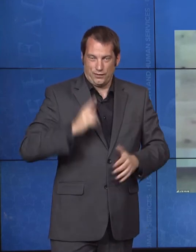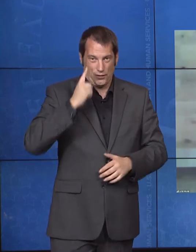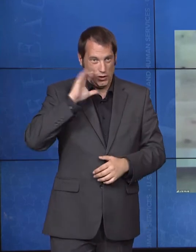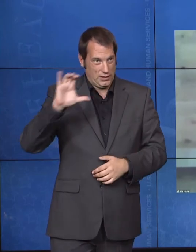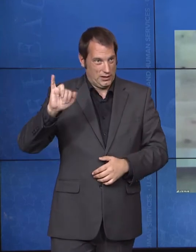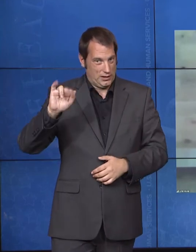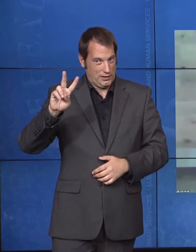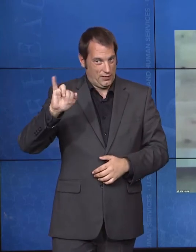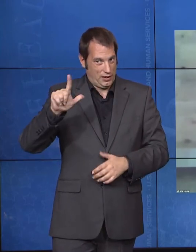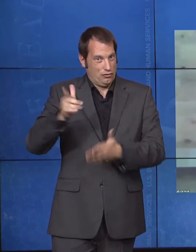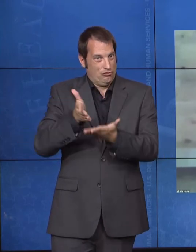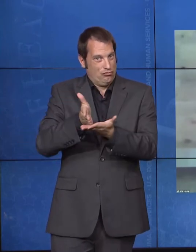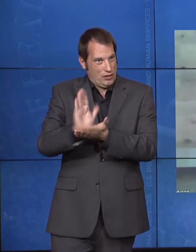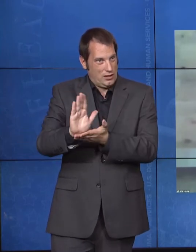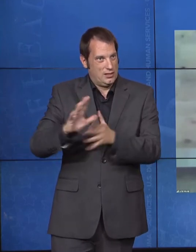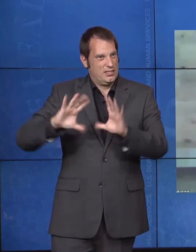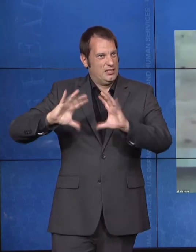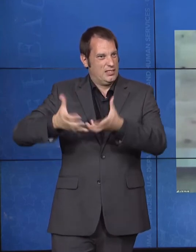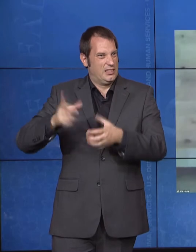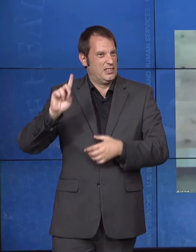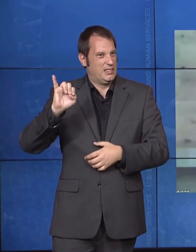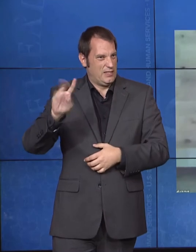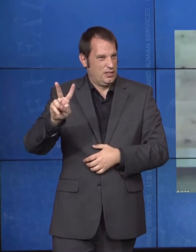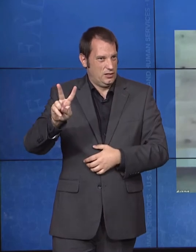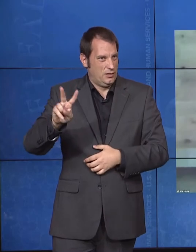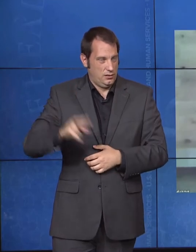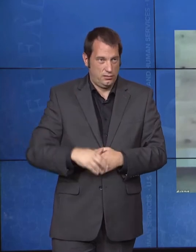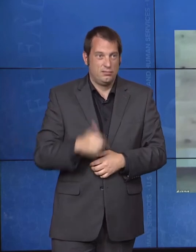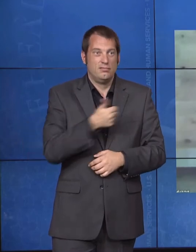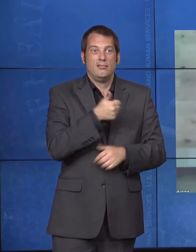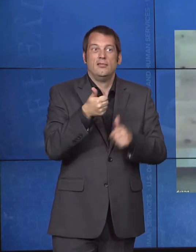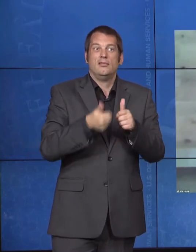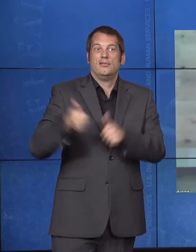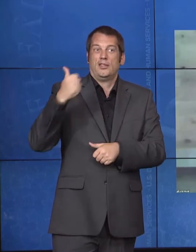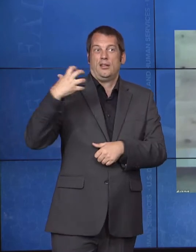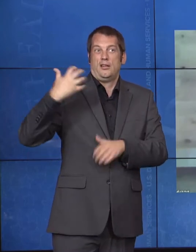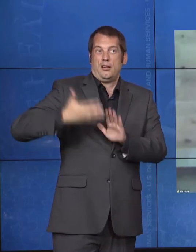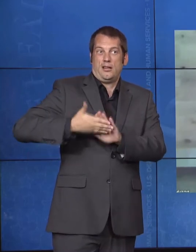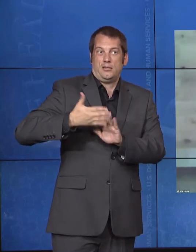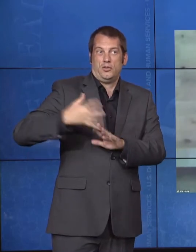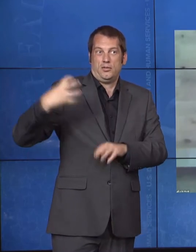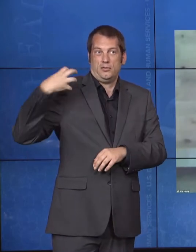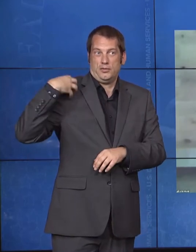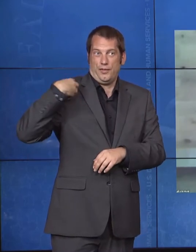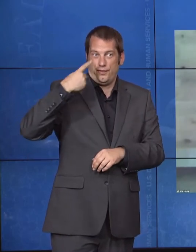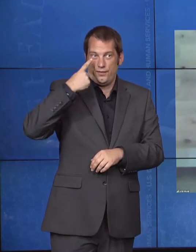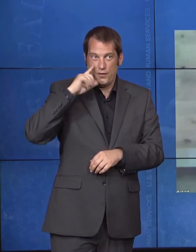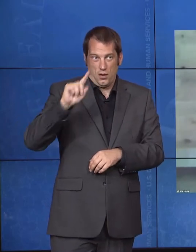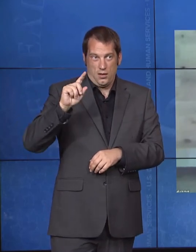operation officer and legal counsel for the Becket Fund for religious liberty.